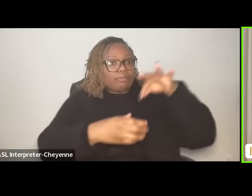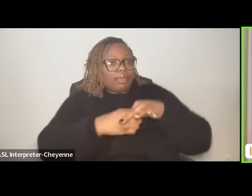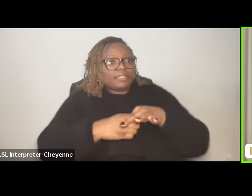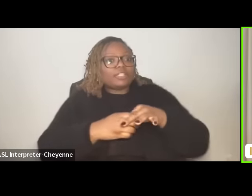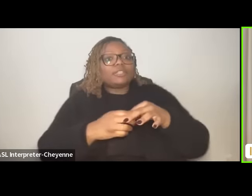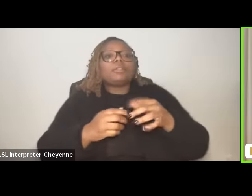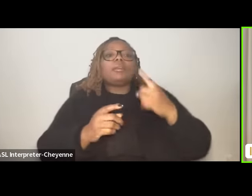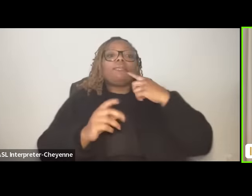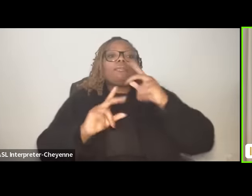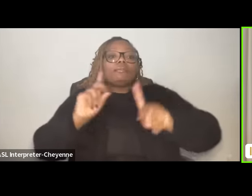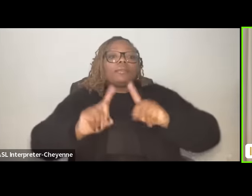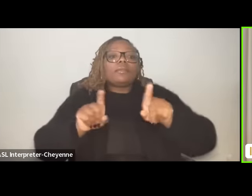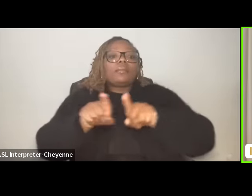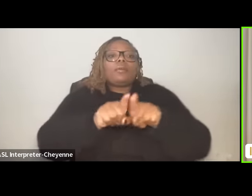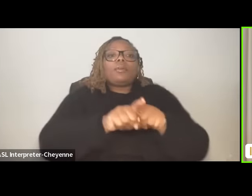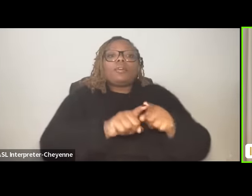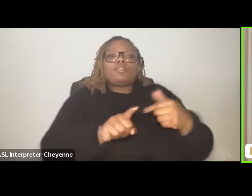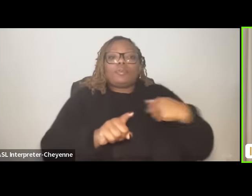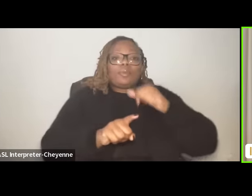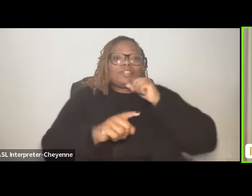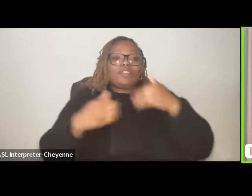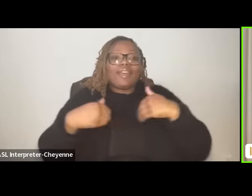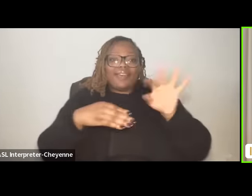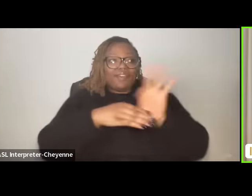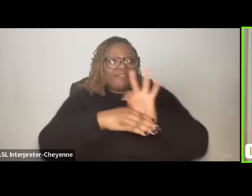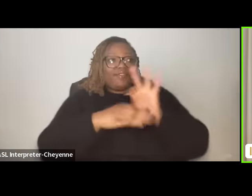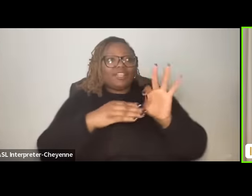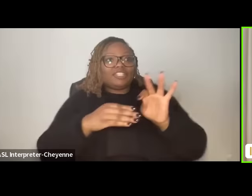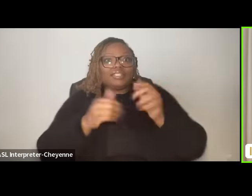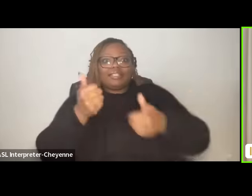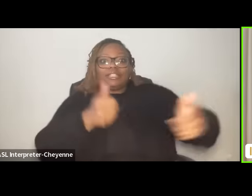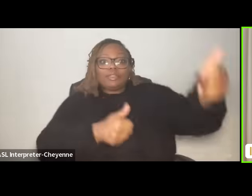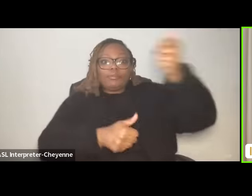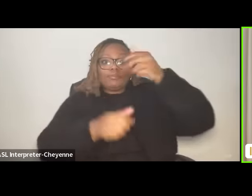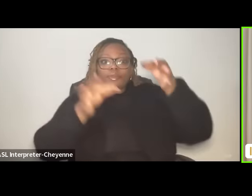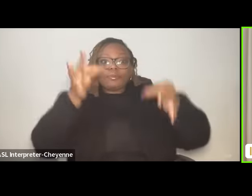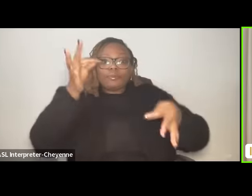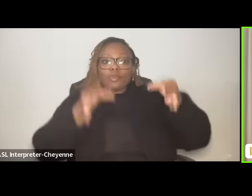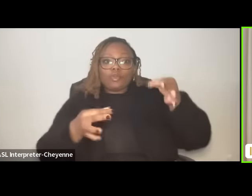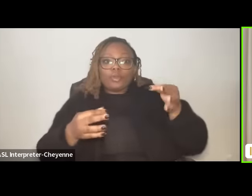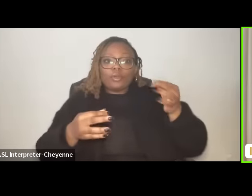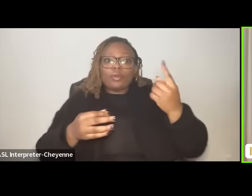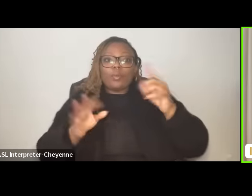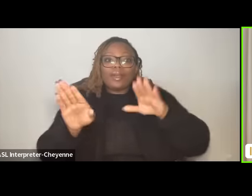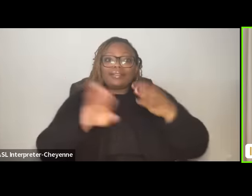we had uh we don't have a functioning supreme court because one died one retired and again